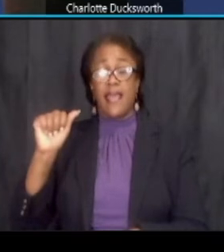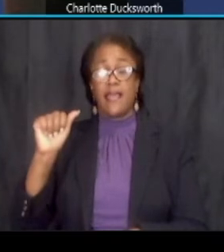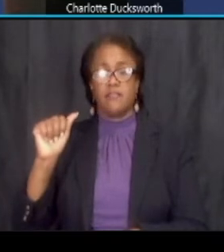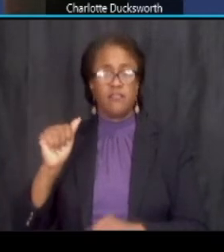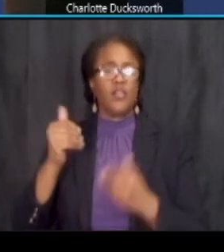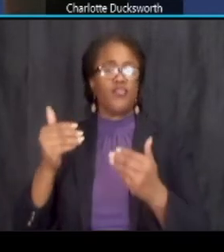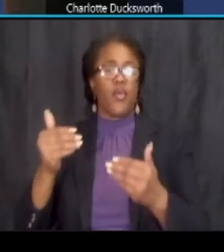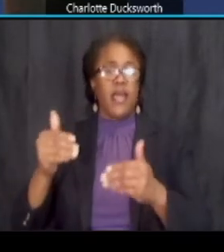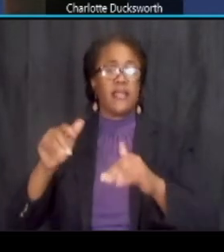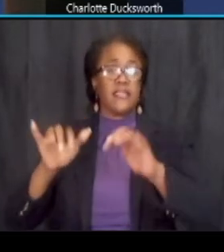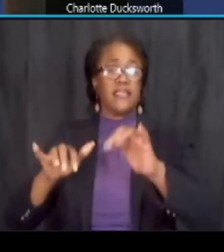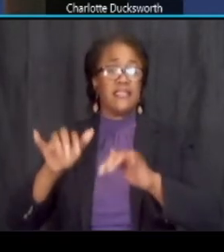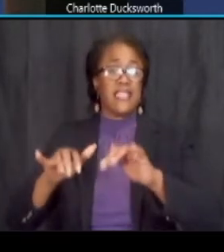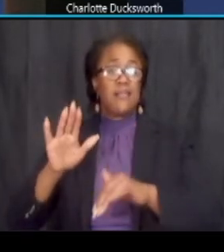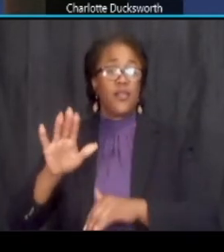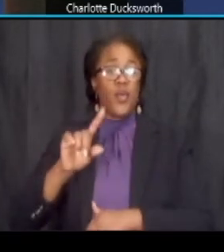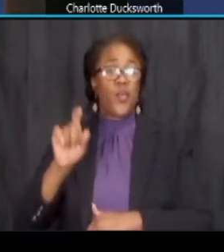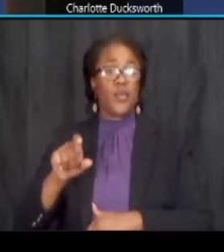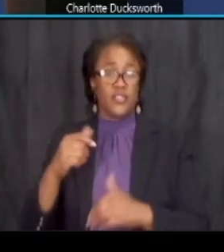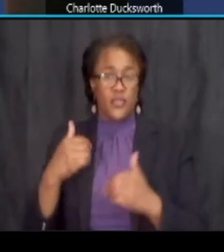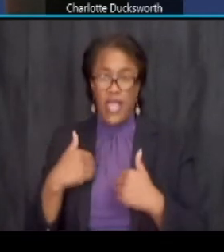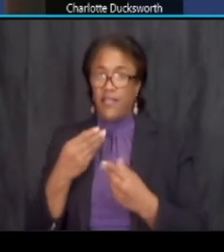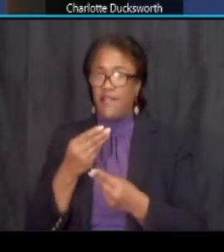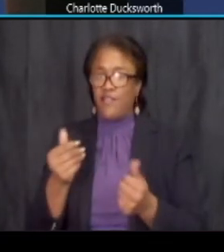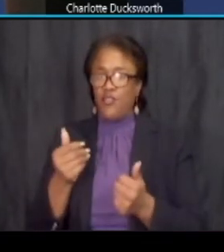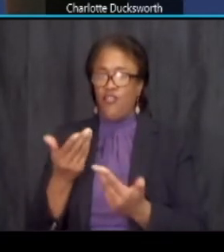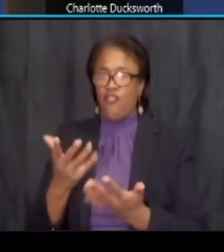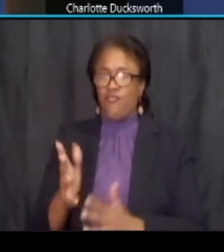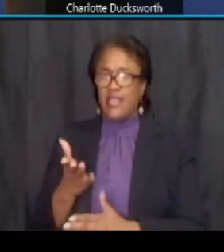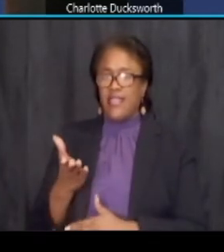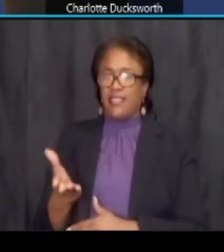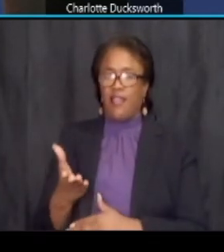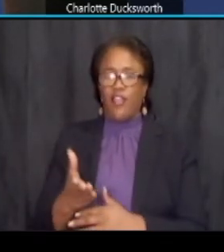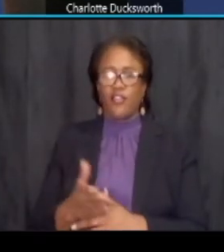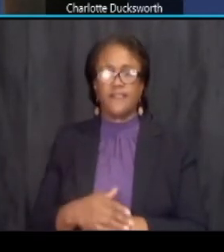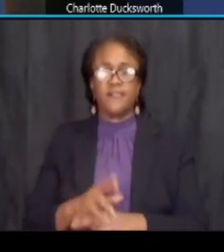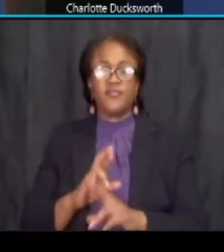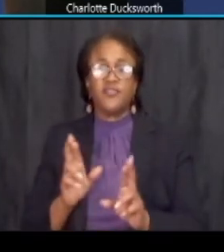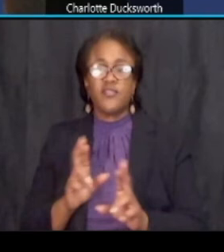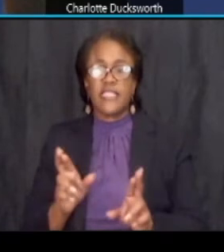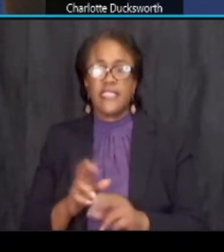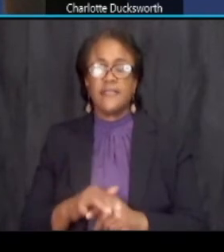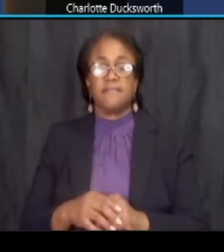your question in we do have a few questions that are already in the q a um and please again send